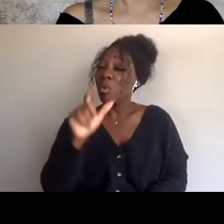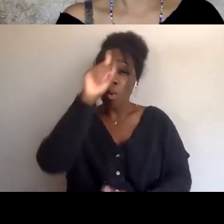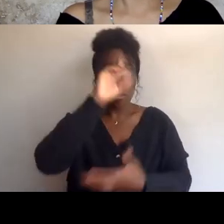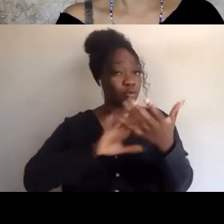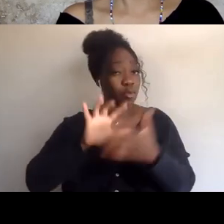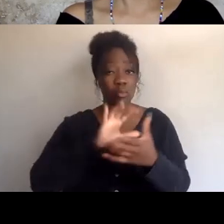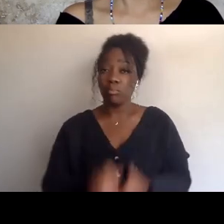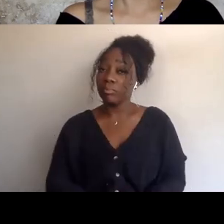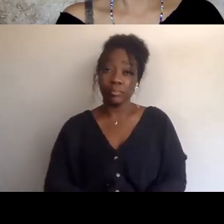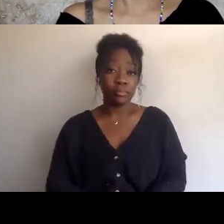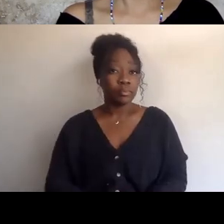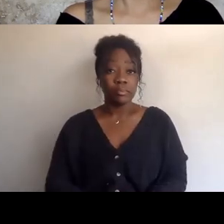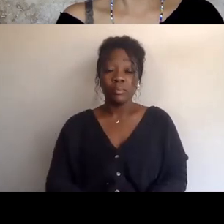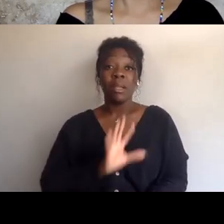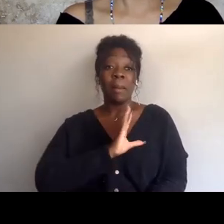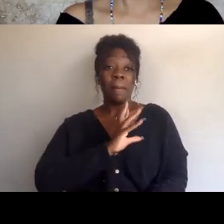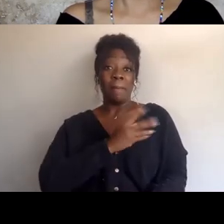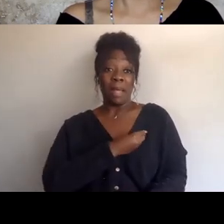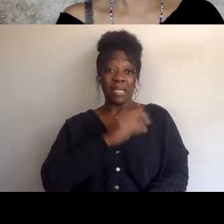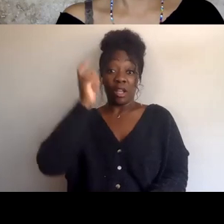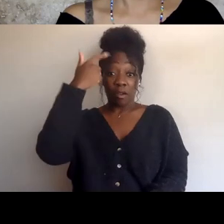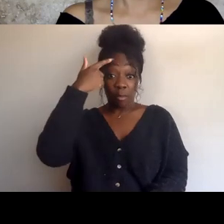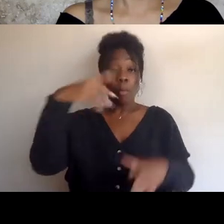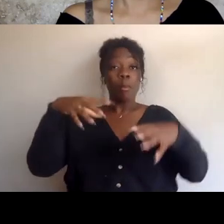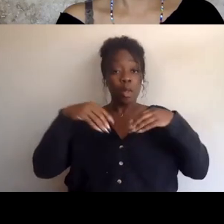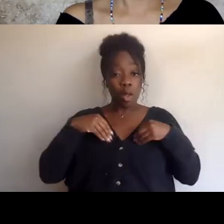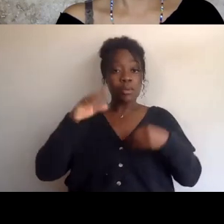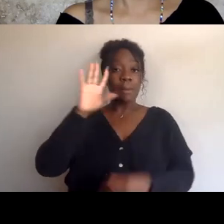The Palestinian state belongs to the Palestinian people, this is a fact.